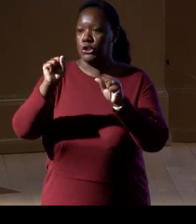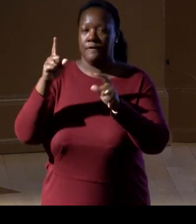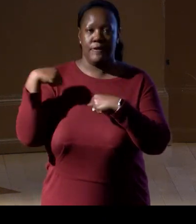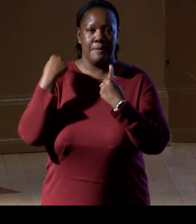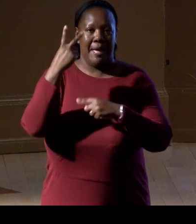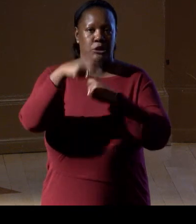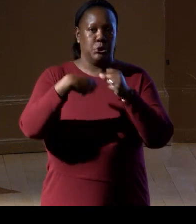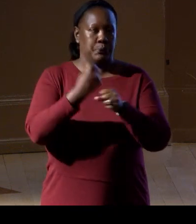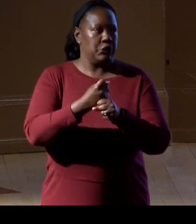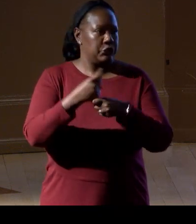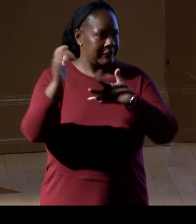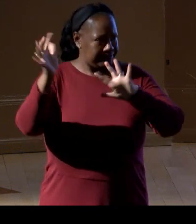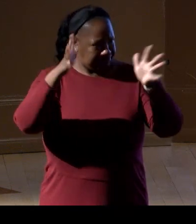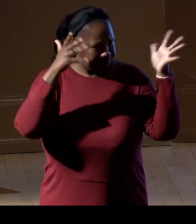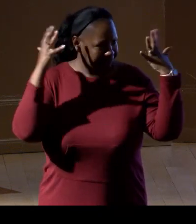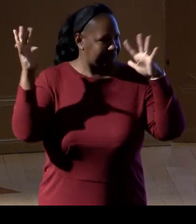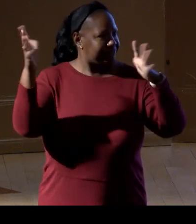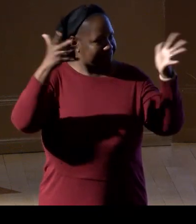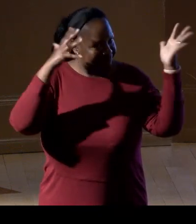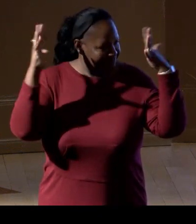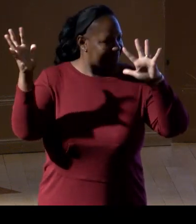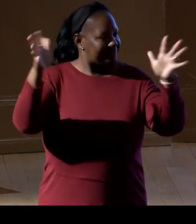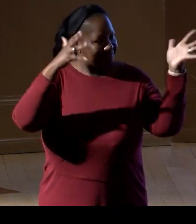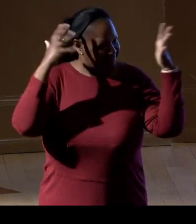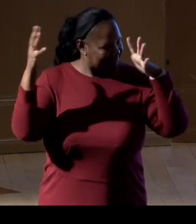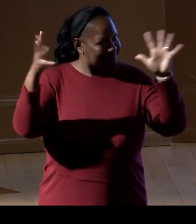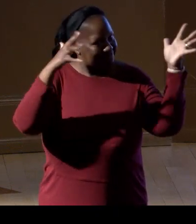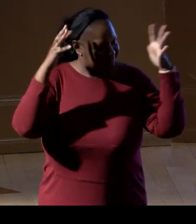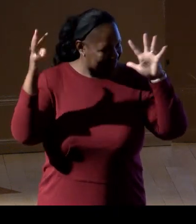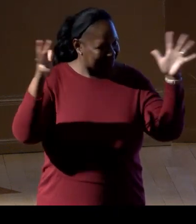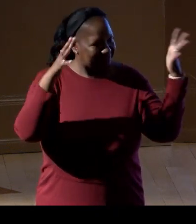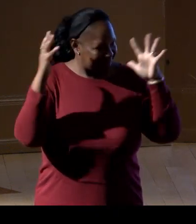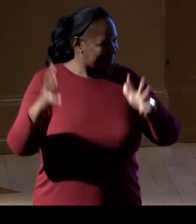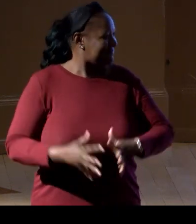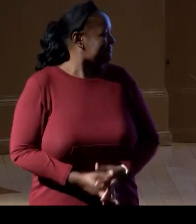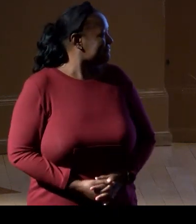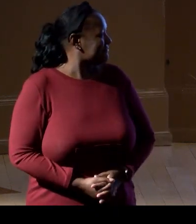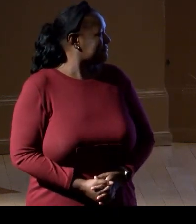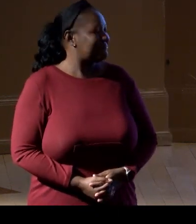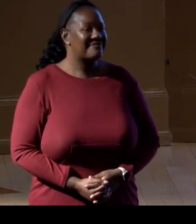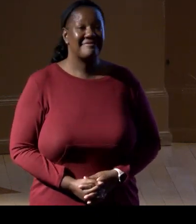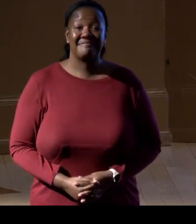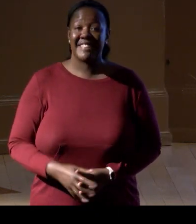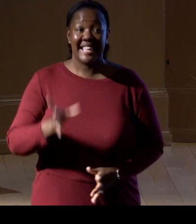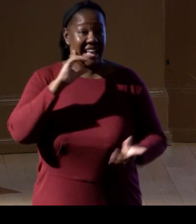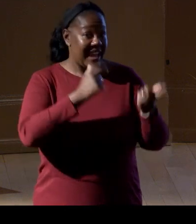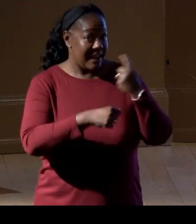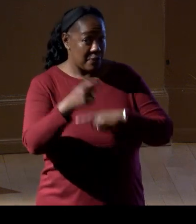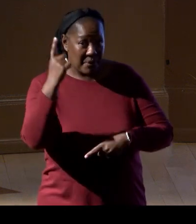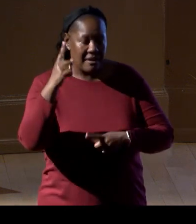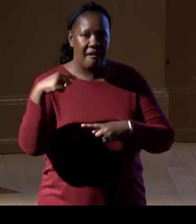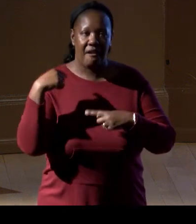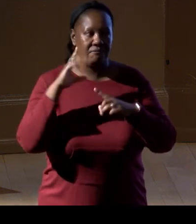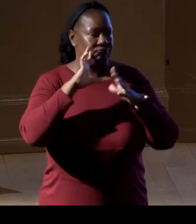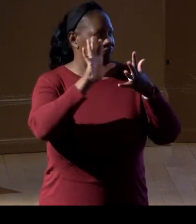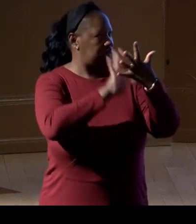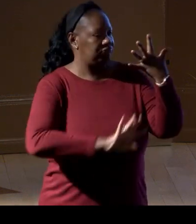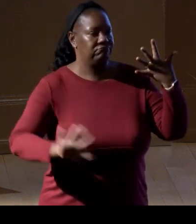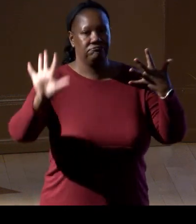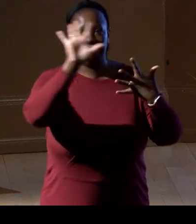Two years, two days, two days, two days, not years. (audience applauding) And everybody else, it's been a fantastic set of days,